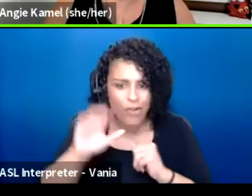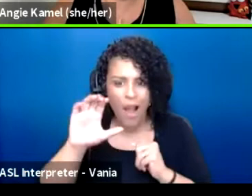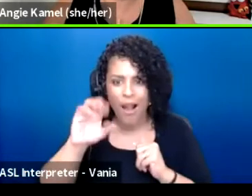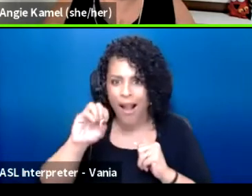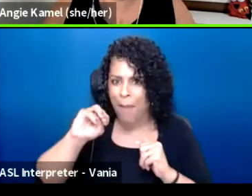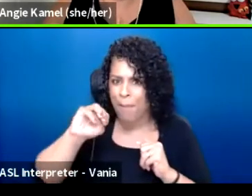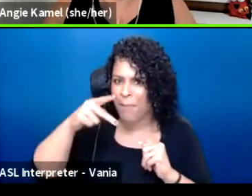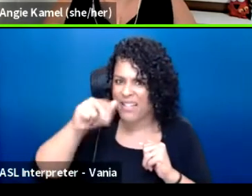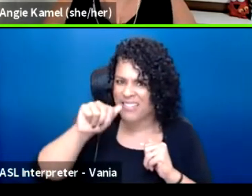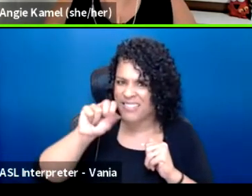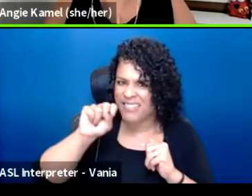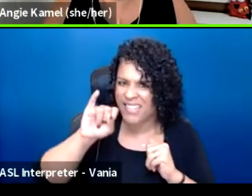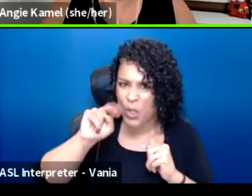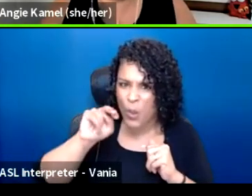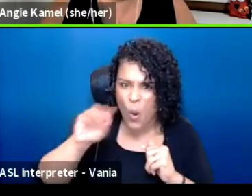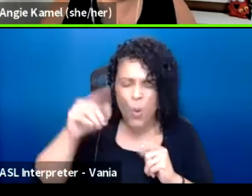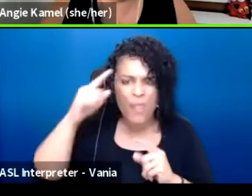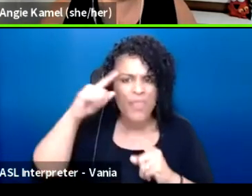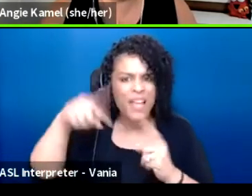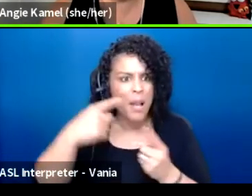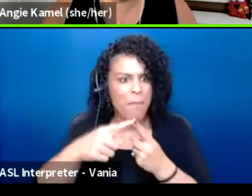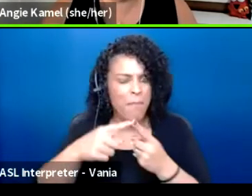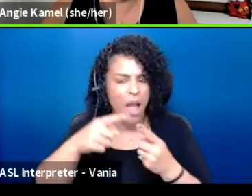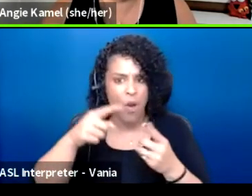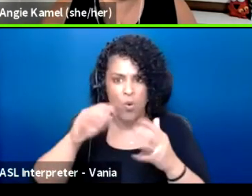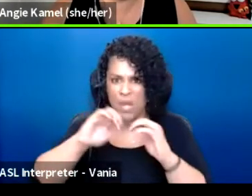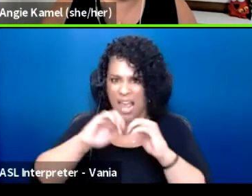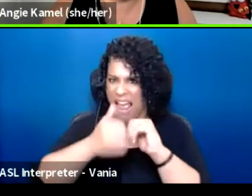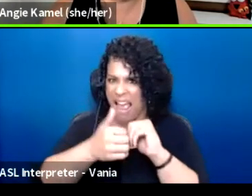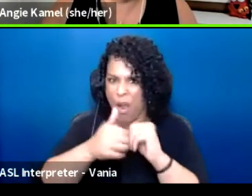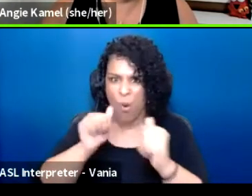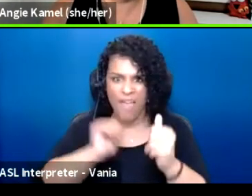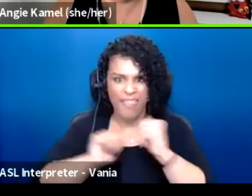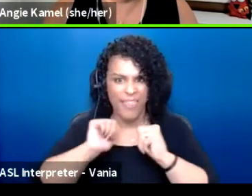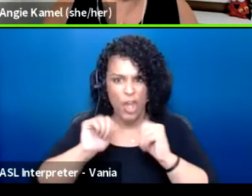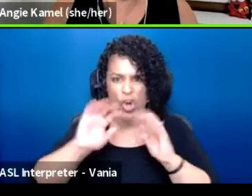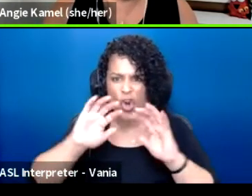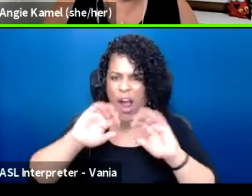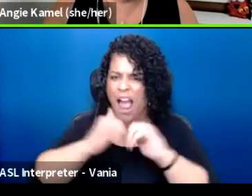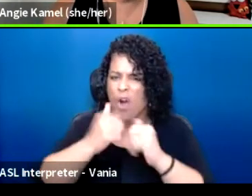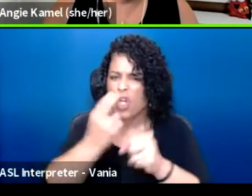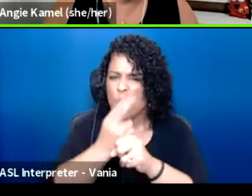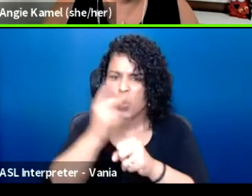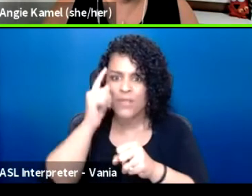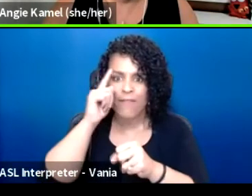in which theater has been used for community organizing in this country.